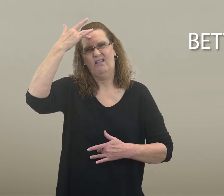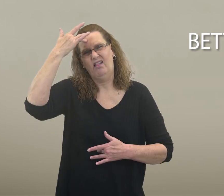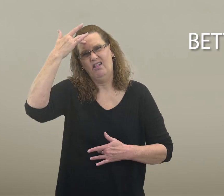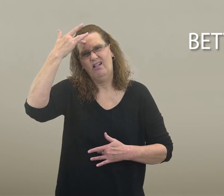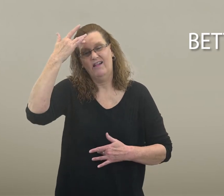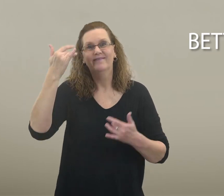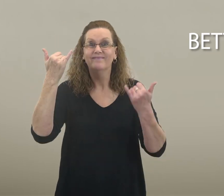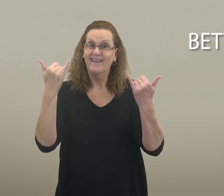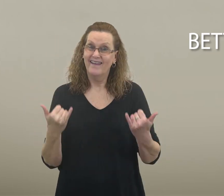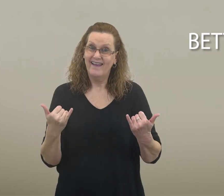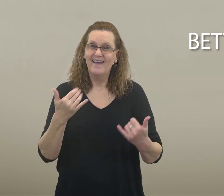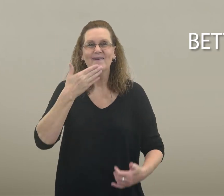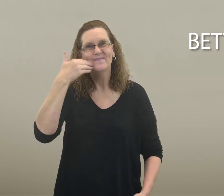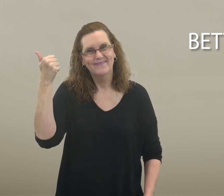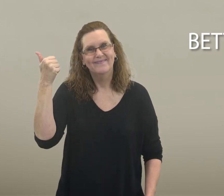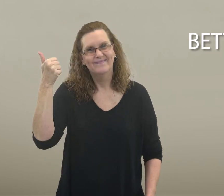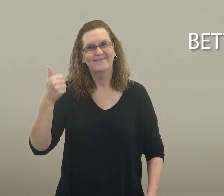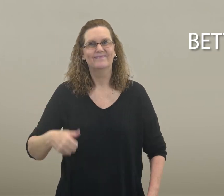I was sick, but I'm better.